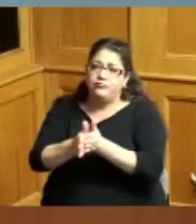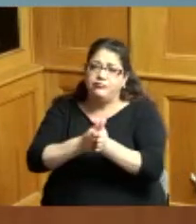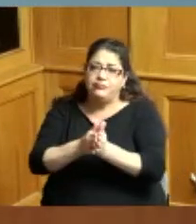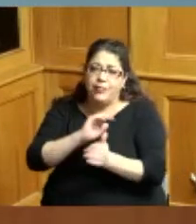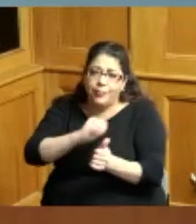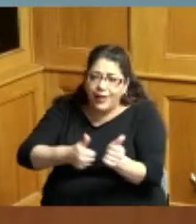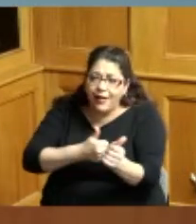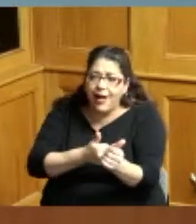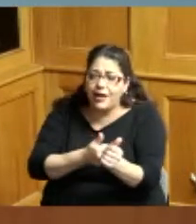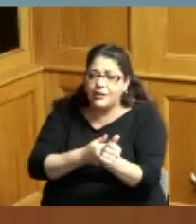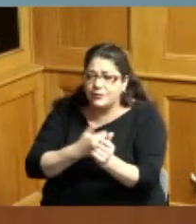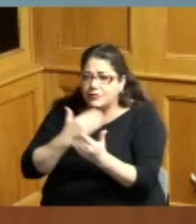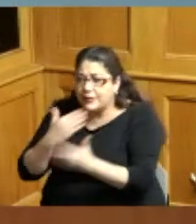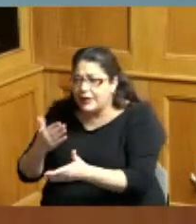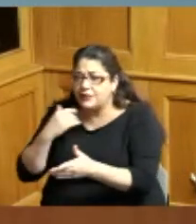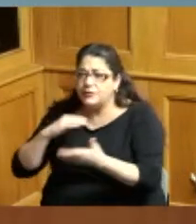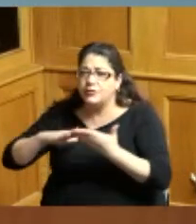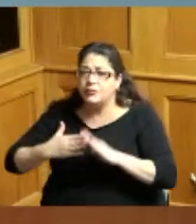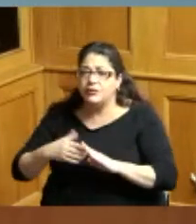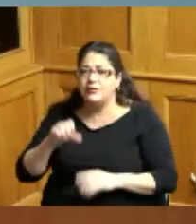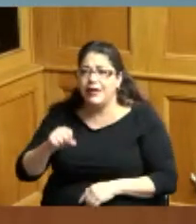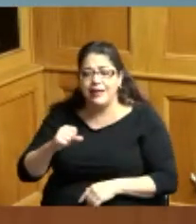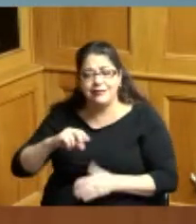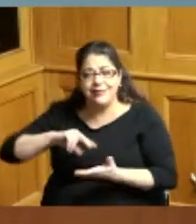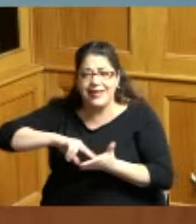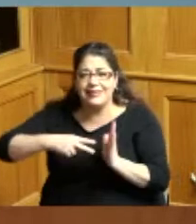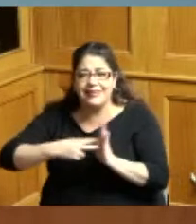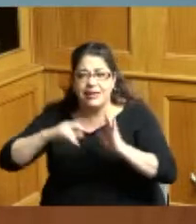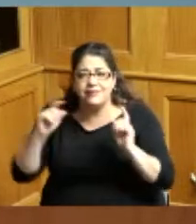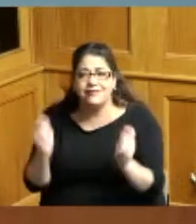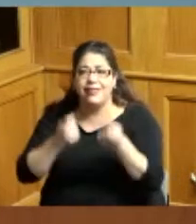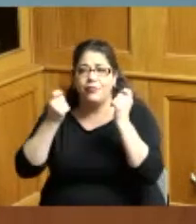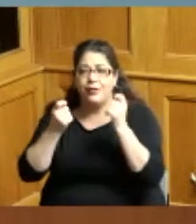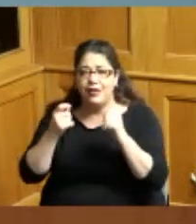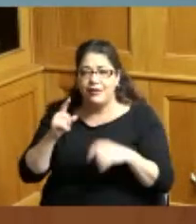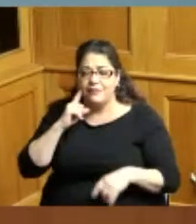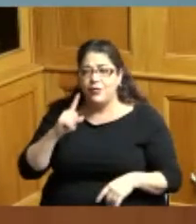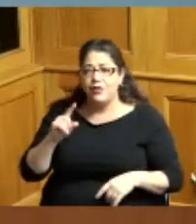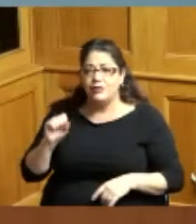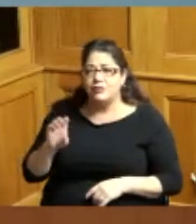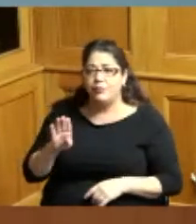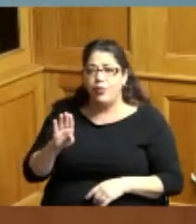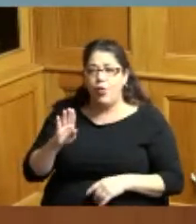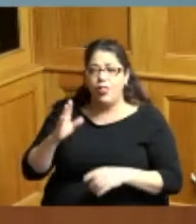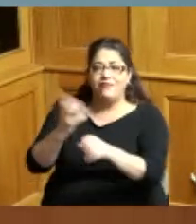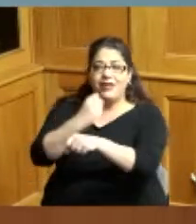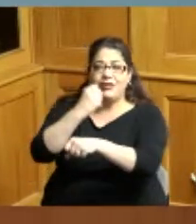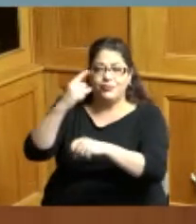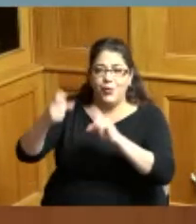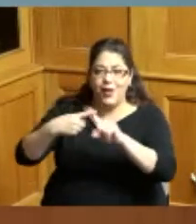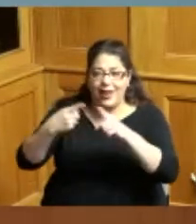and the the the intent of celebrating the Super Bowl victory when it happens on Sunday